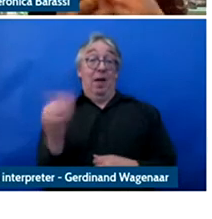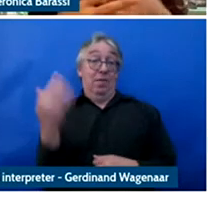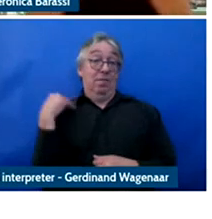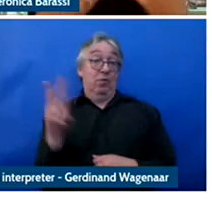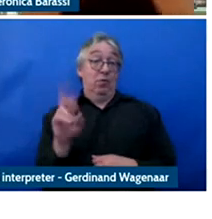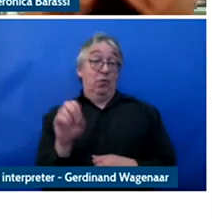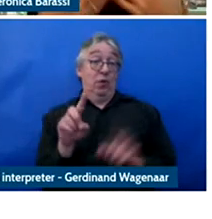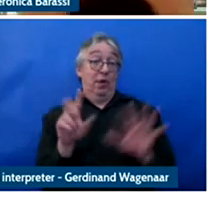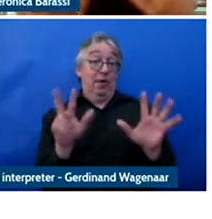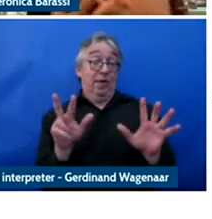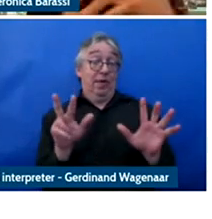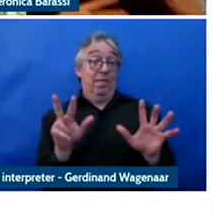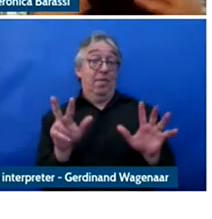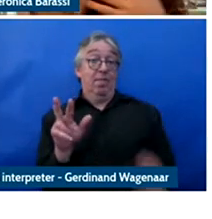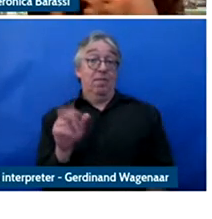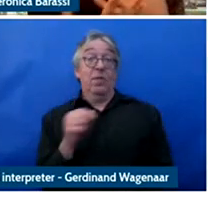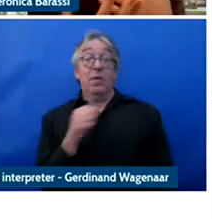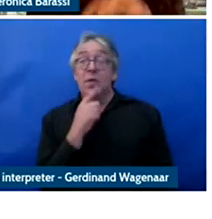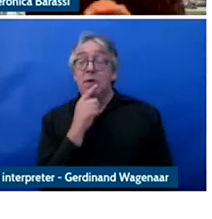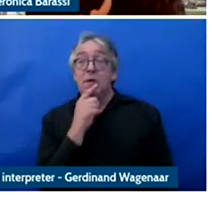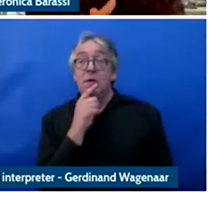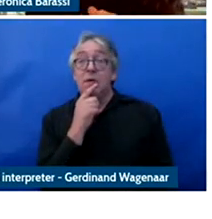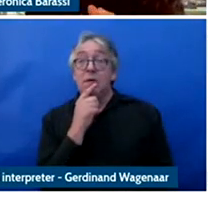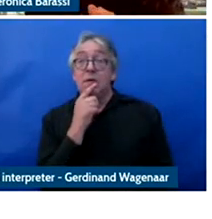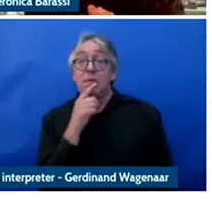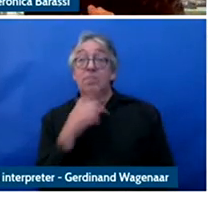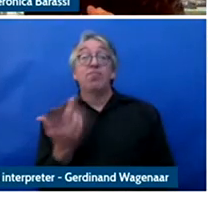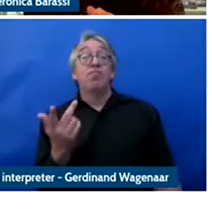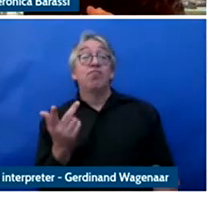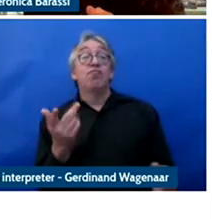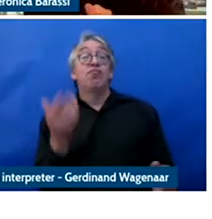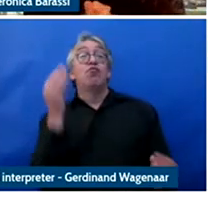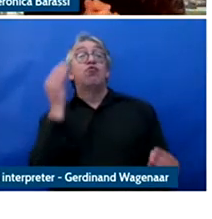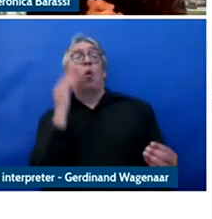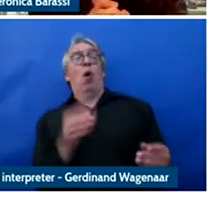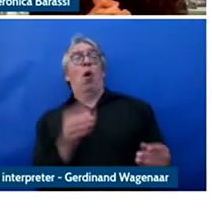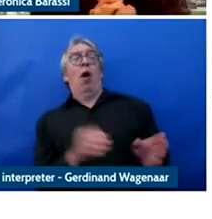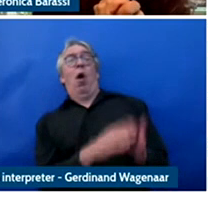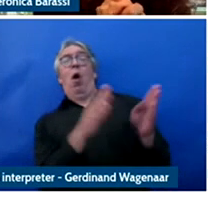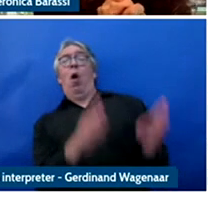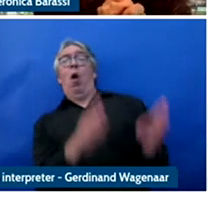so-sorry and which, is data collected from phones and so for instance